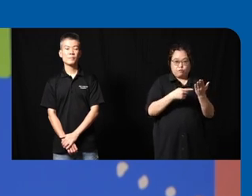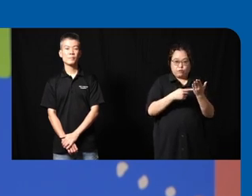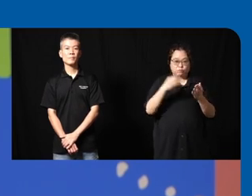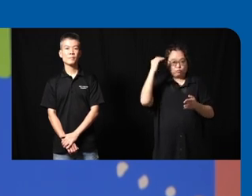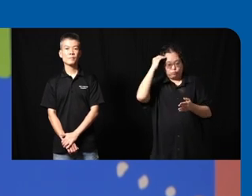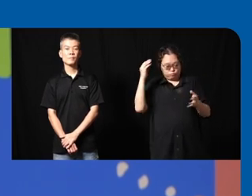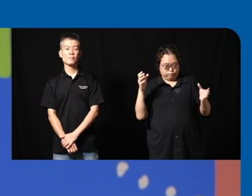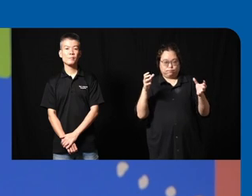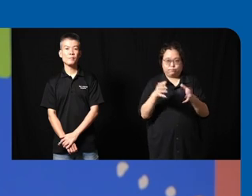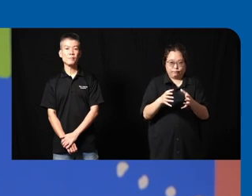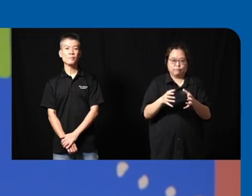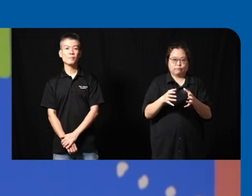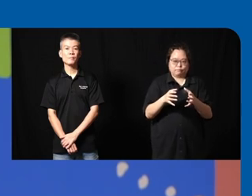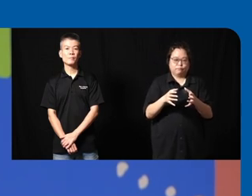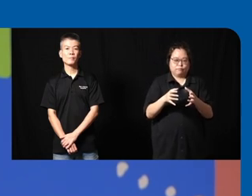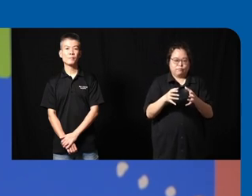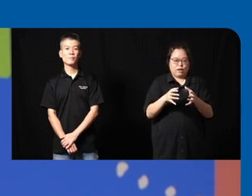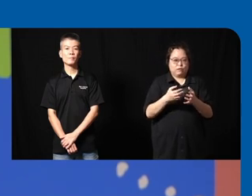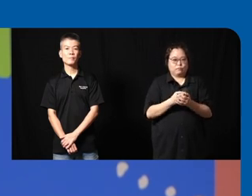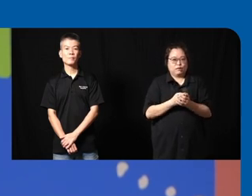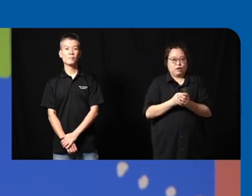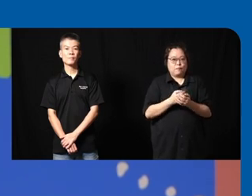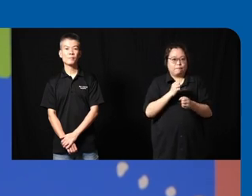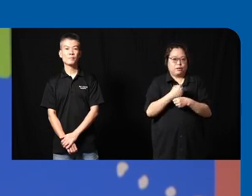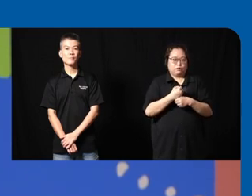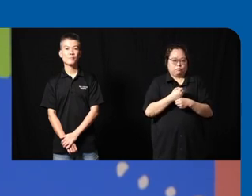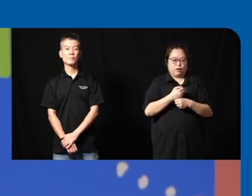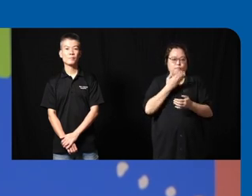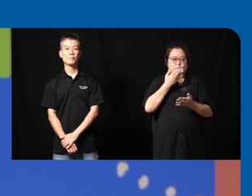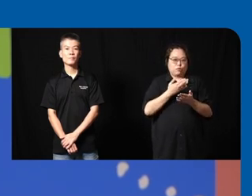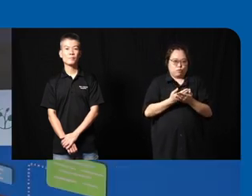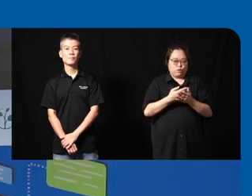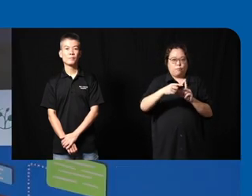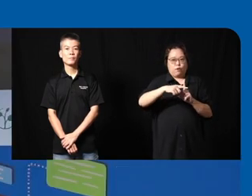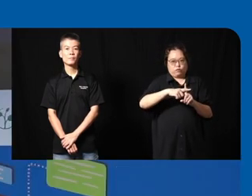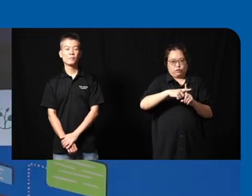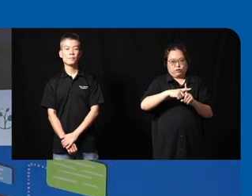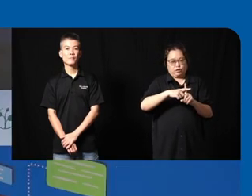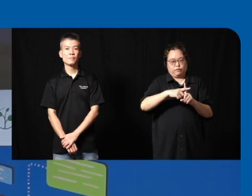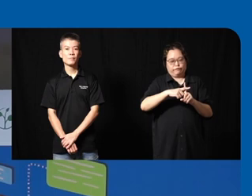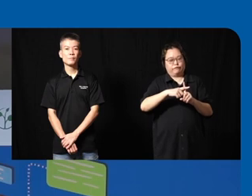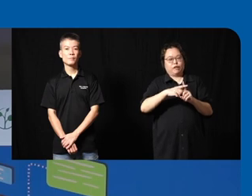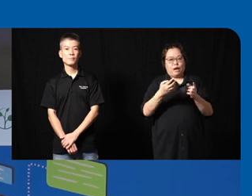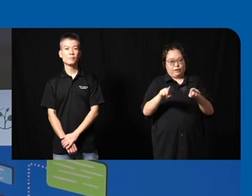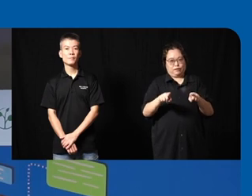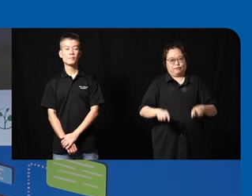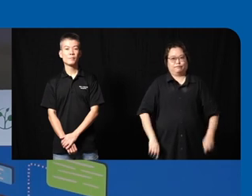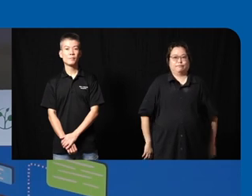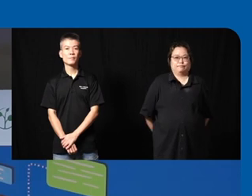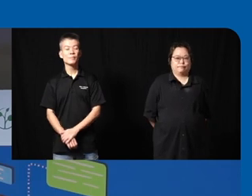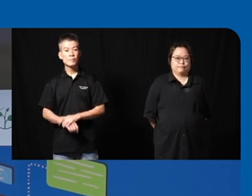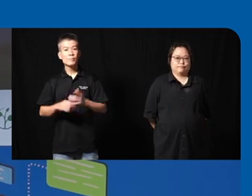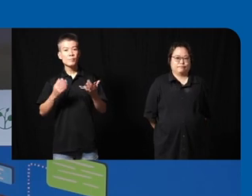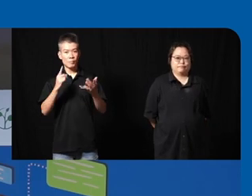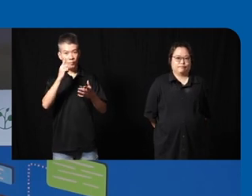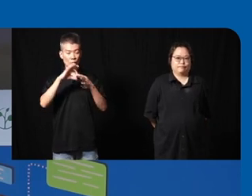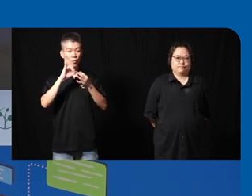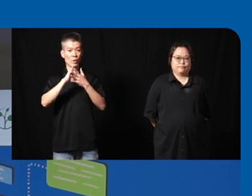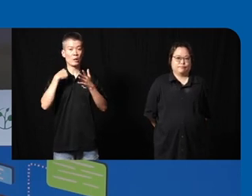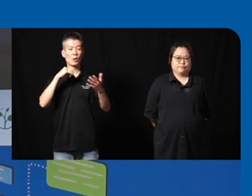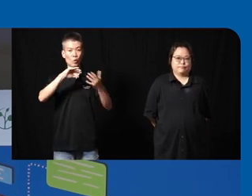and the technology and to come do some good and positive impact so one of our Community Partners